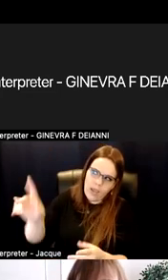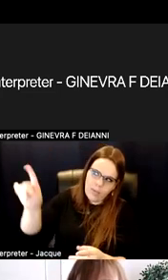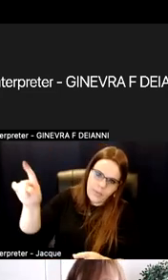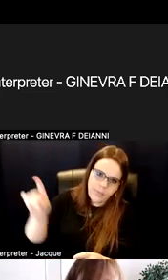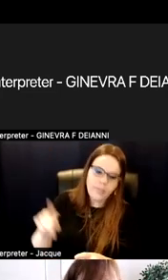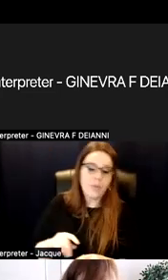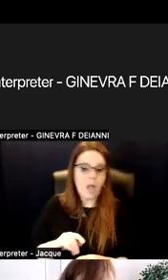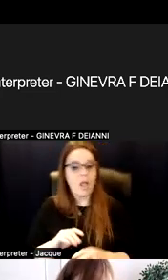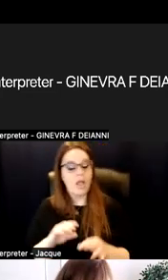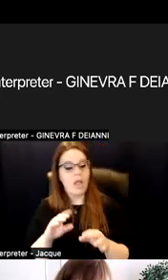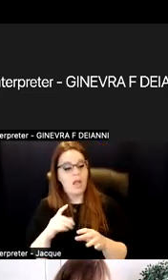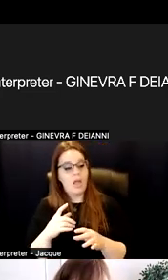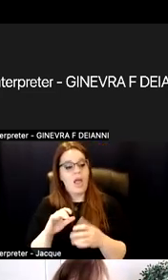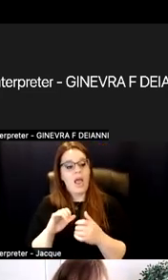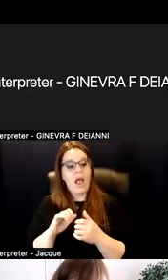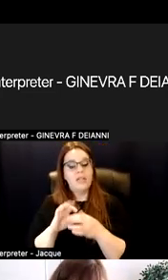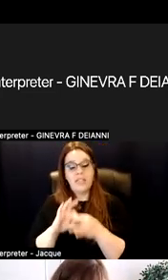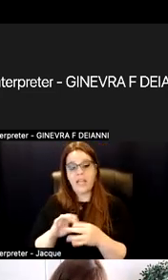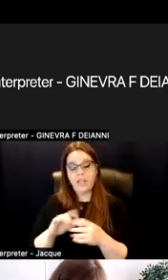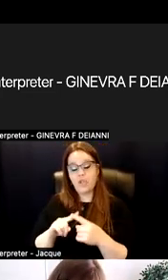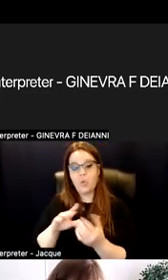objectives in the assessment. You just keep it coming back to there.